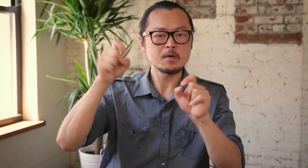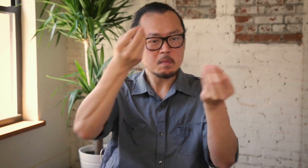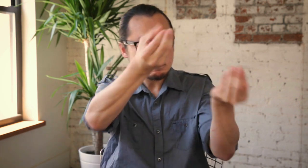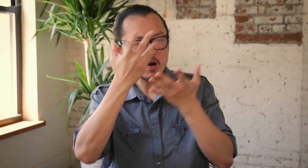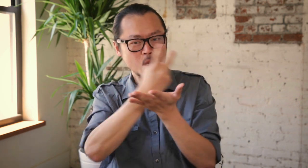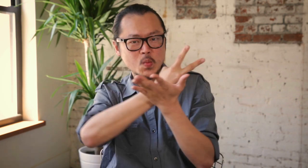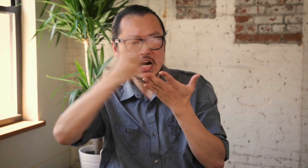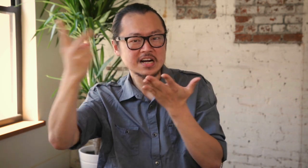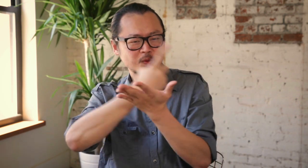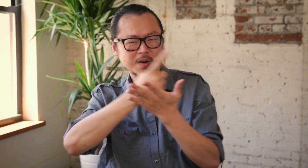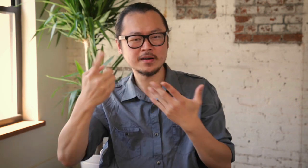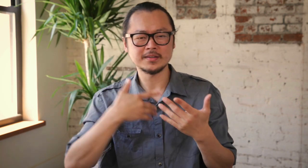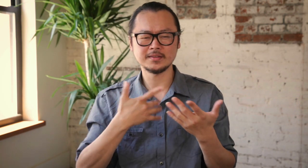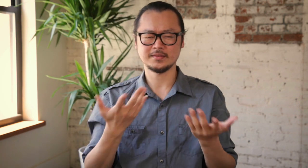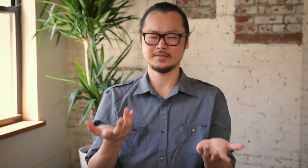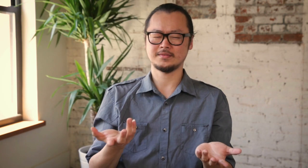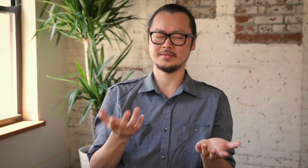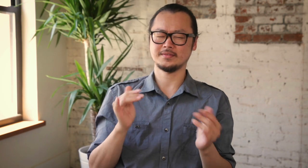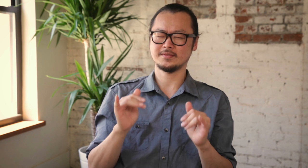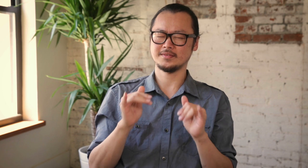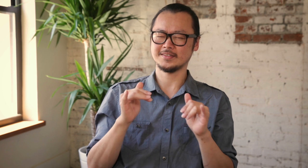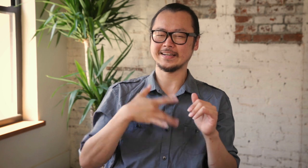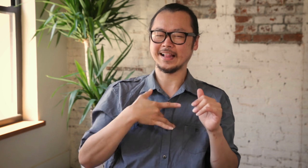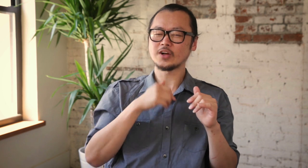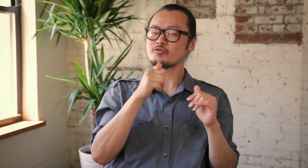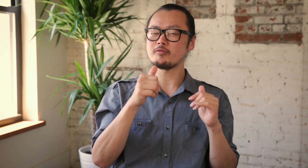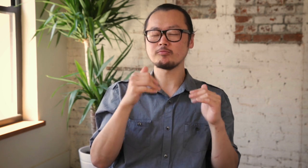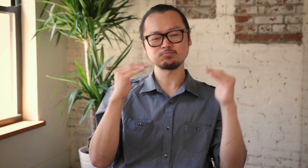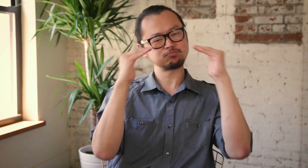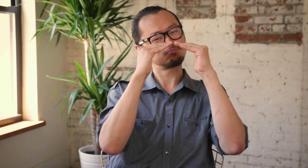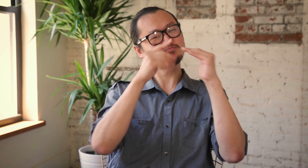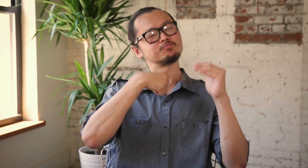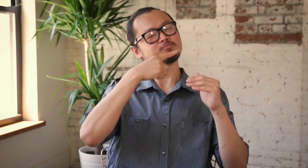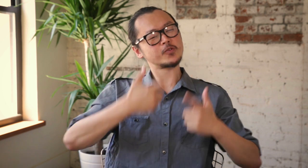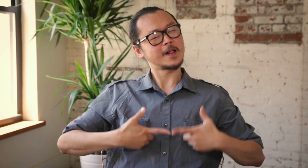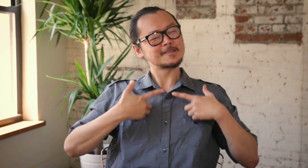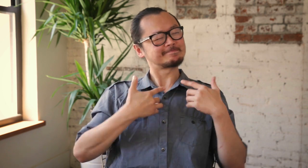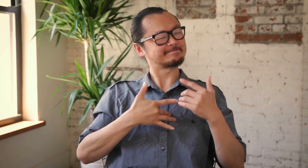They always tell me that they need two weeks advance time to book one. So there's still a long way for us to experience life in the way that hearing people do.